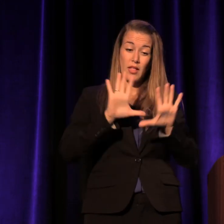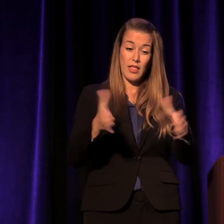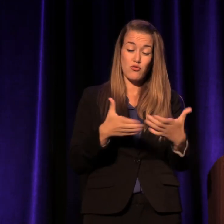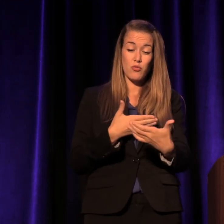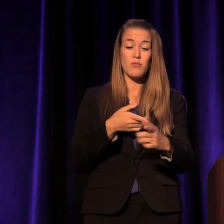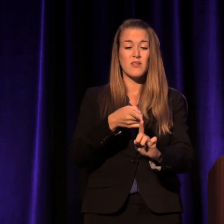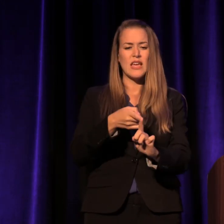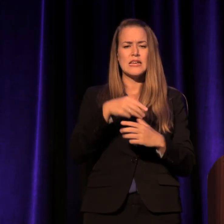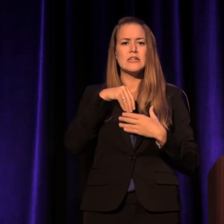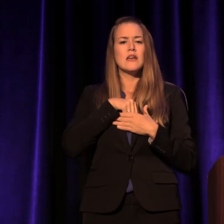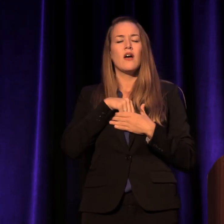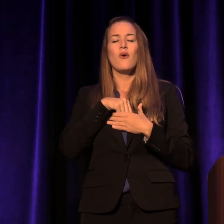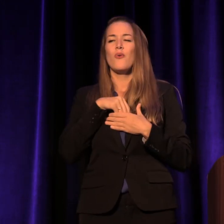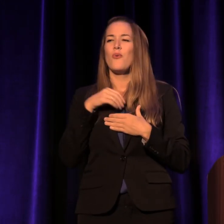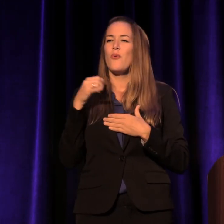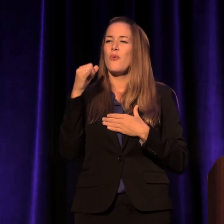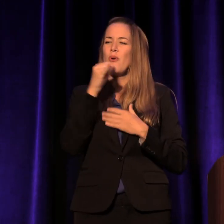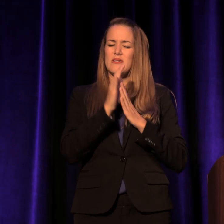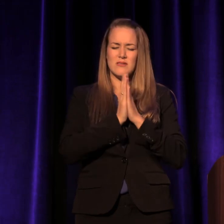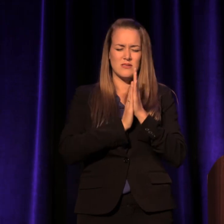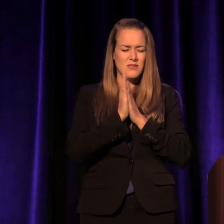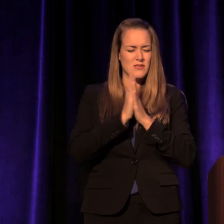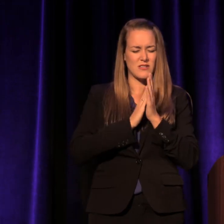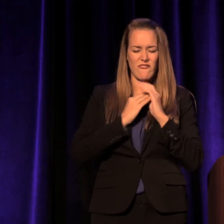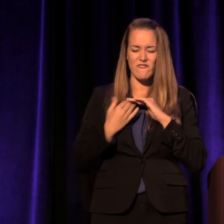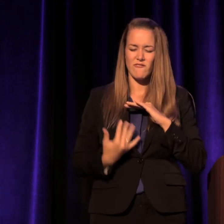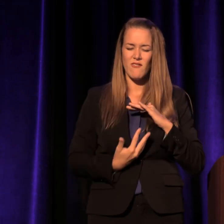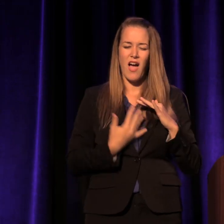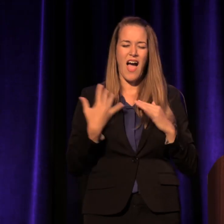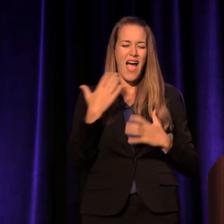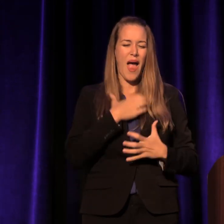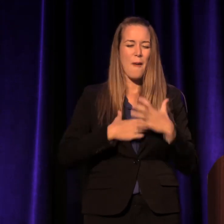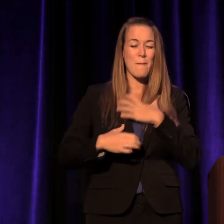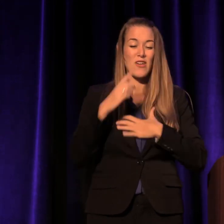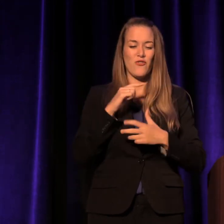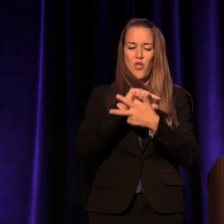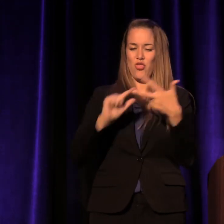was an undying, burning, fire passion for three things: